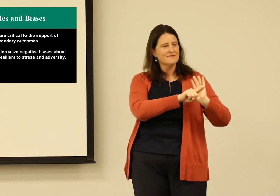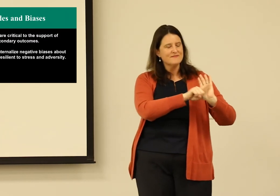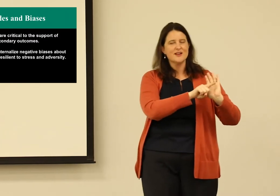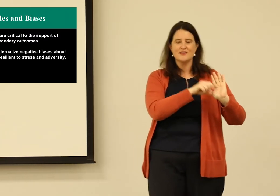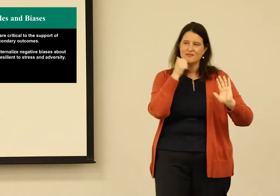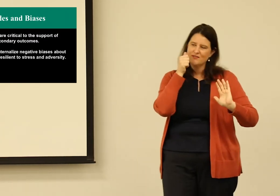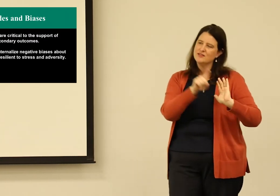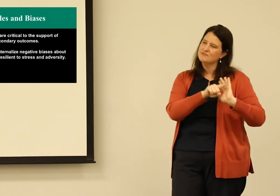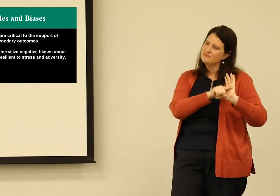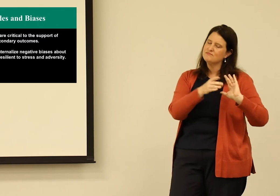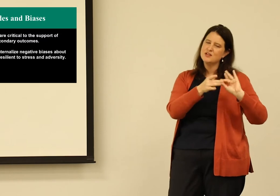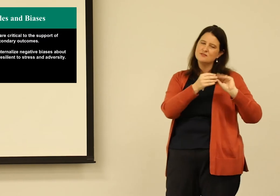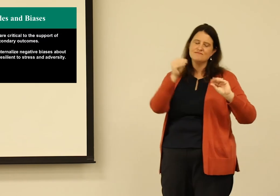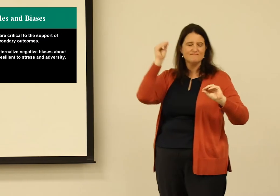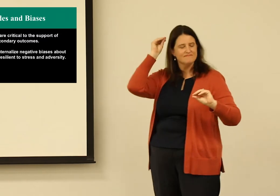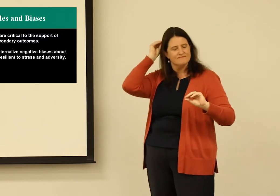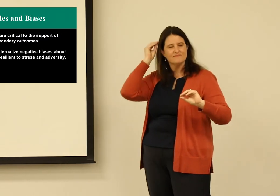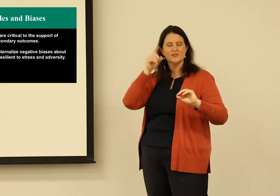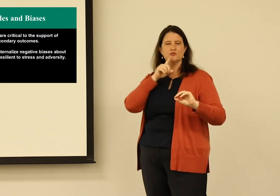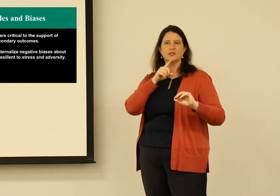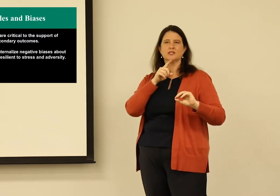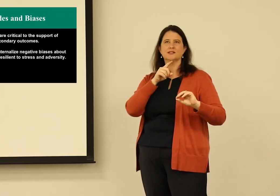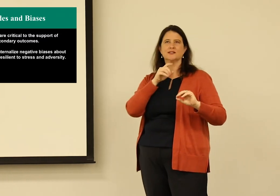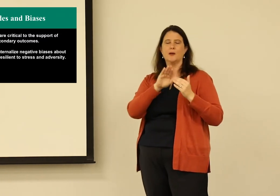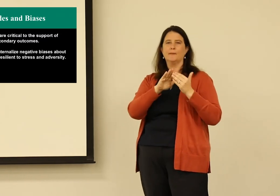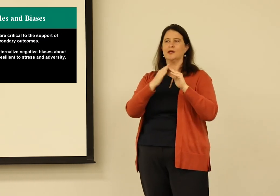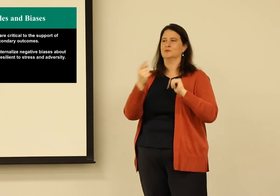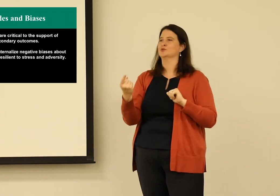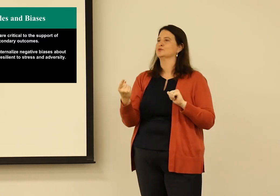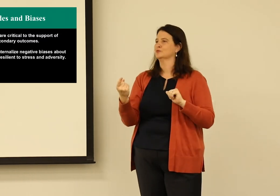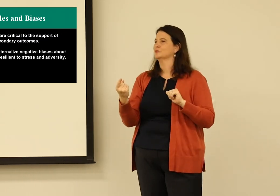And when that happens, when you face those negative messages every day,